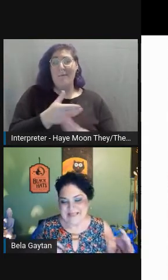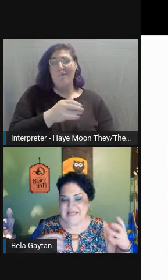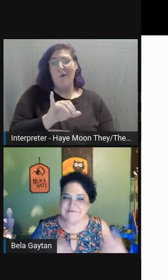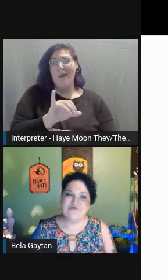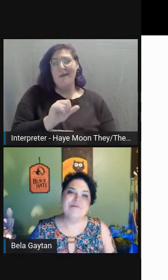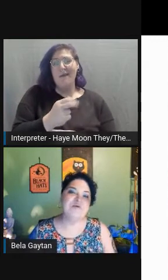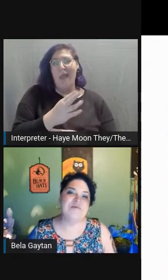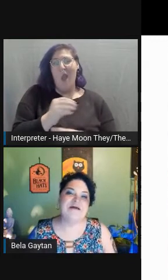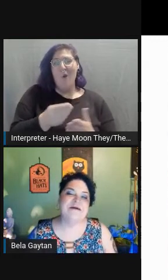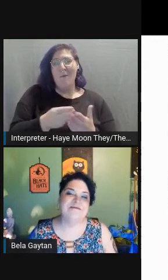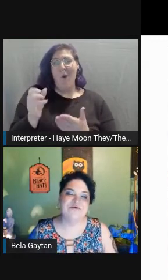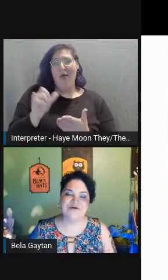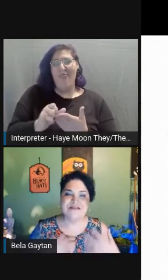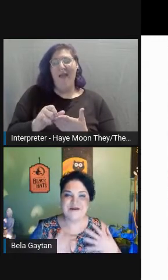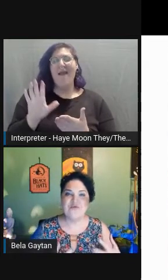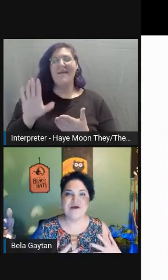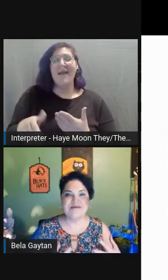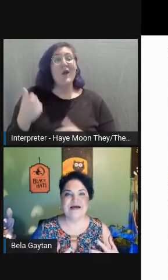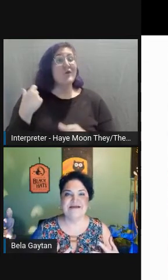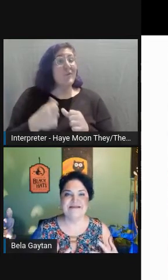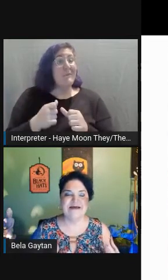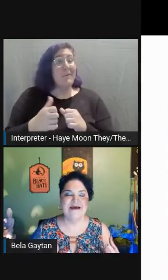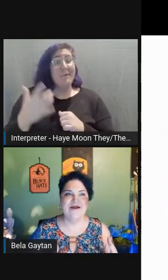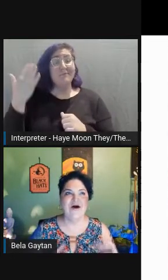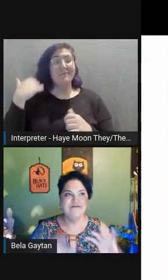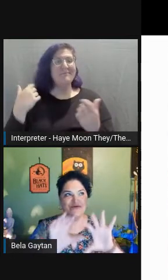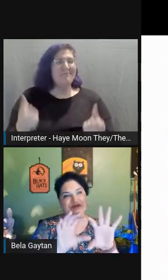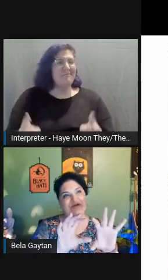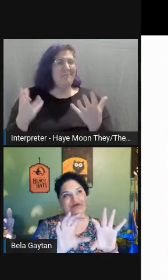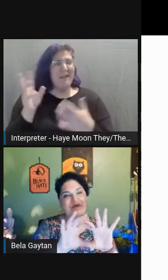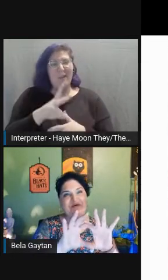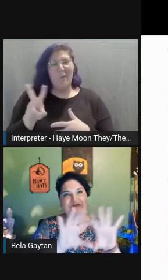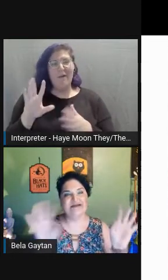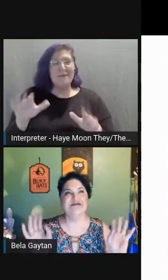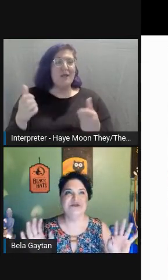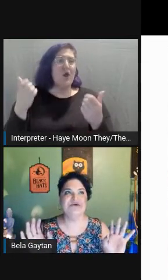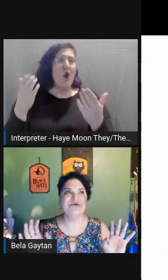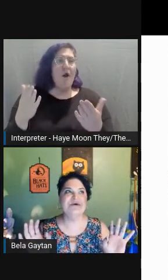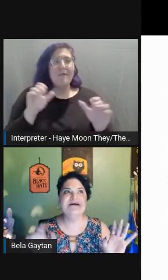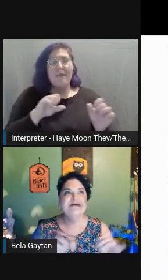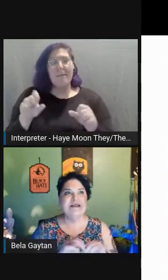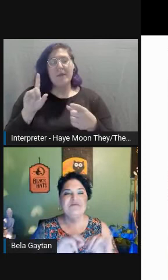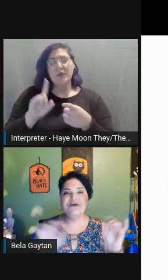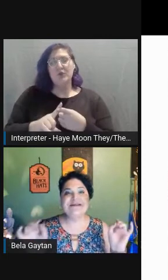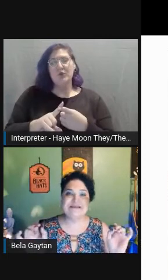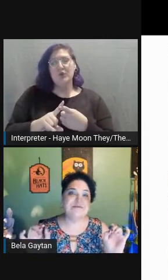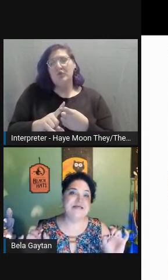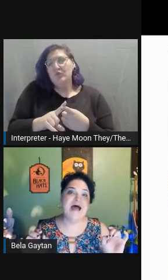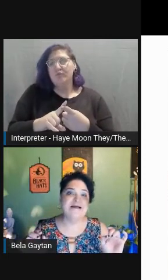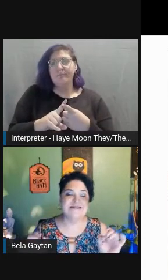If you remember back then, there were a lot of websites that offered you the ability to put in some text,